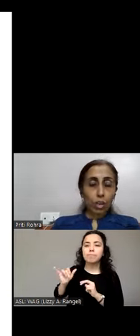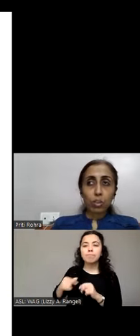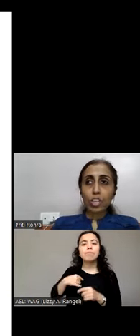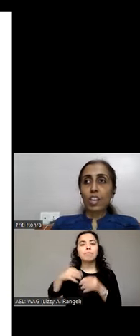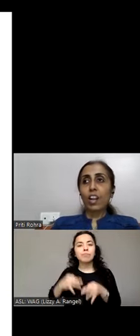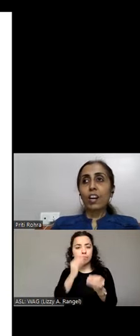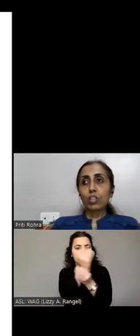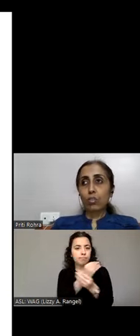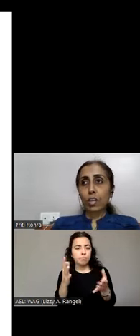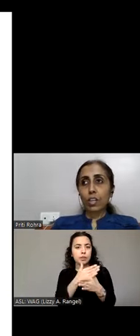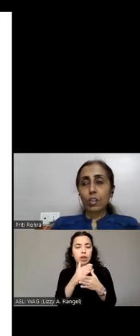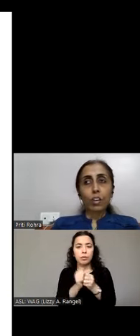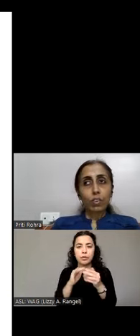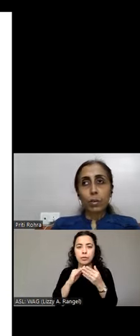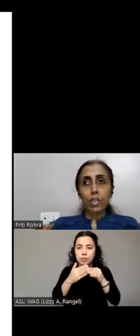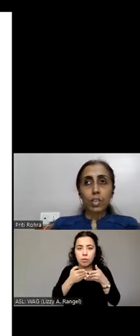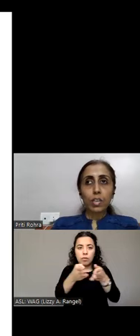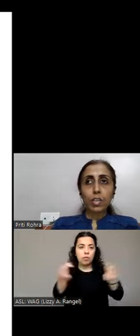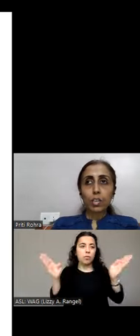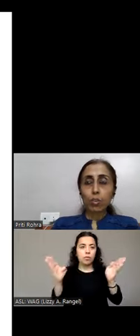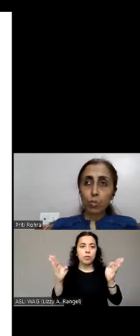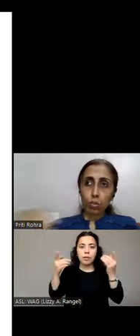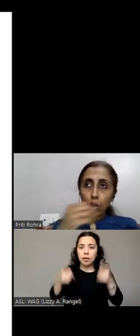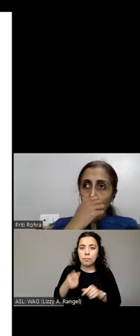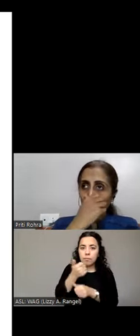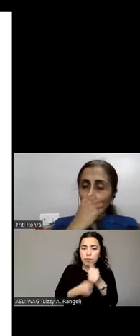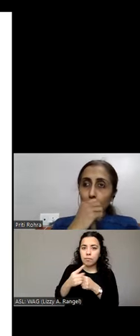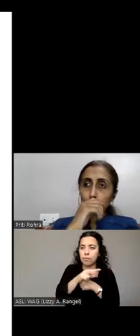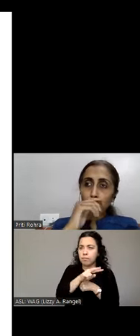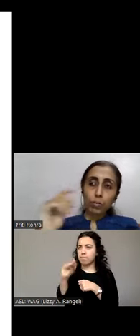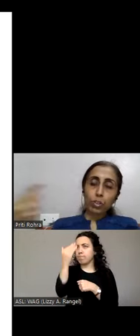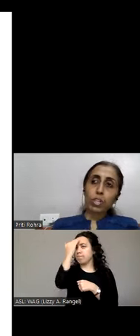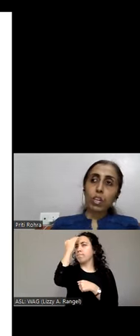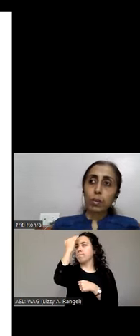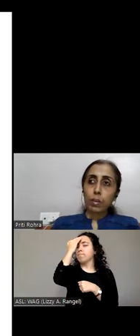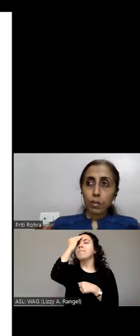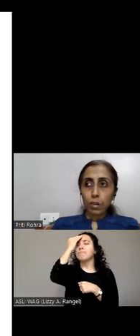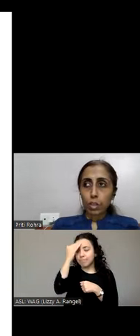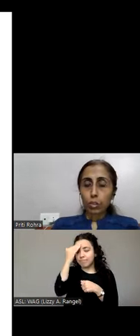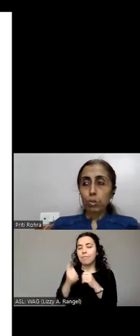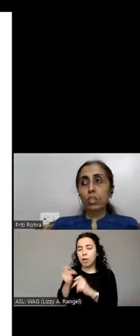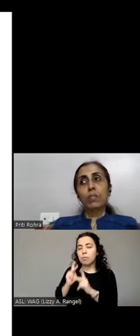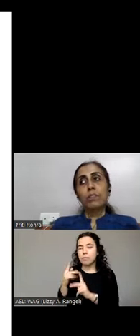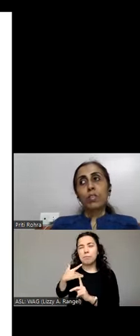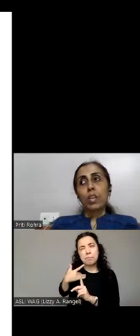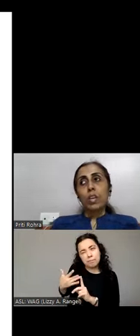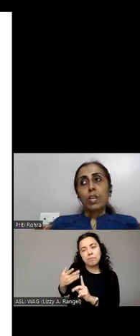community at large so that, you know, everybody knows how people will generally use it.